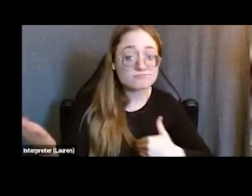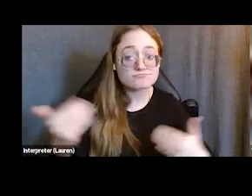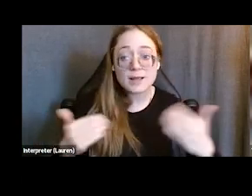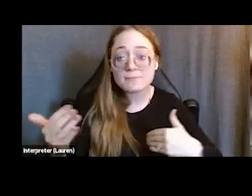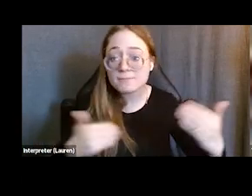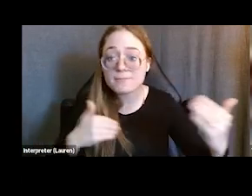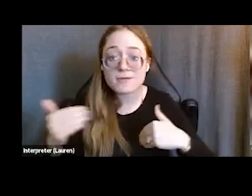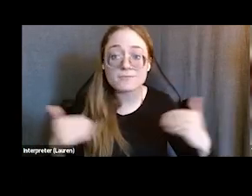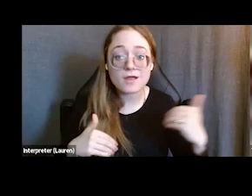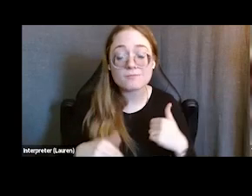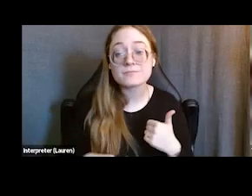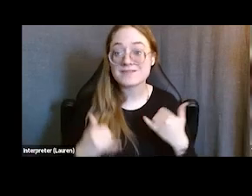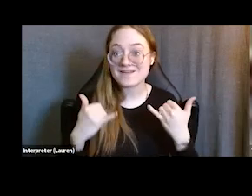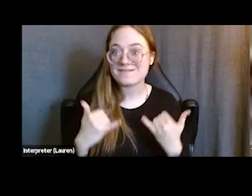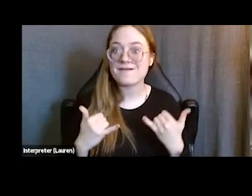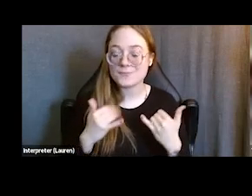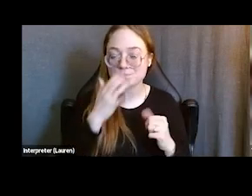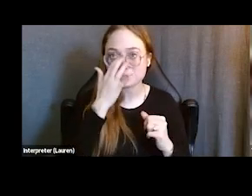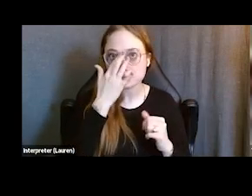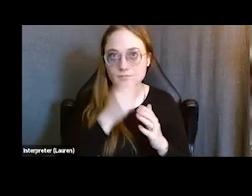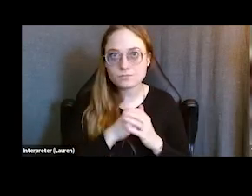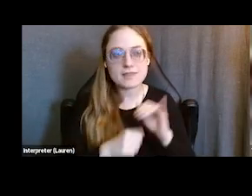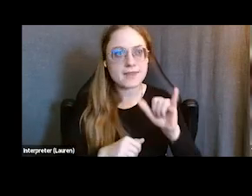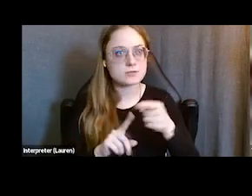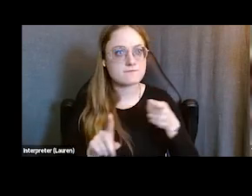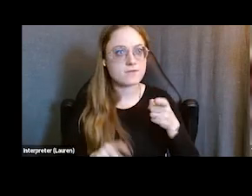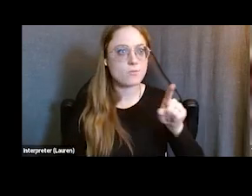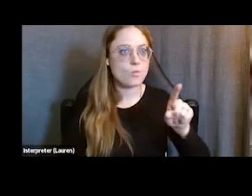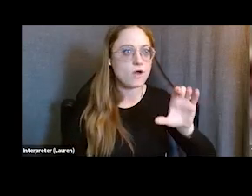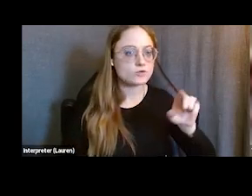And what we then noticed is that we had anywhere from a hundred to 120 young adults,